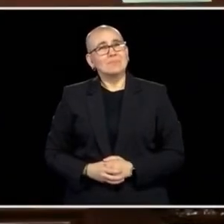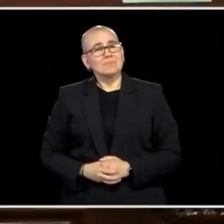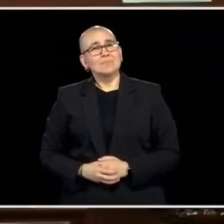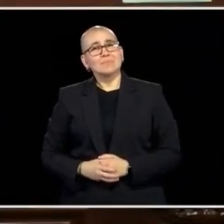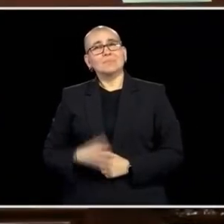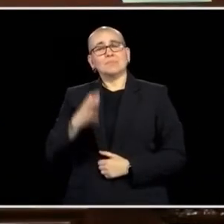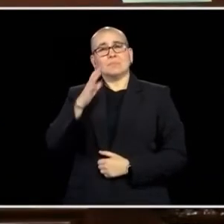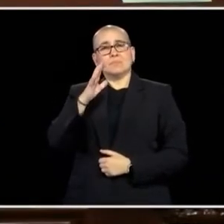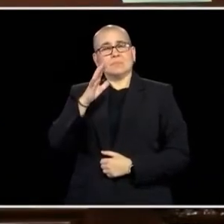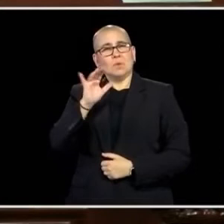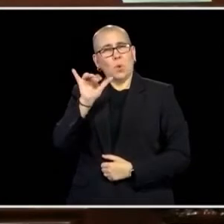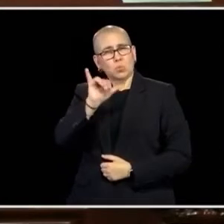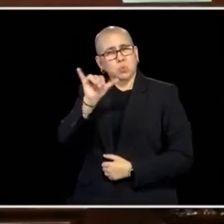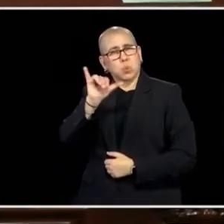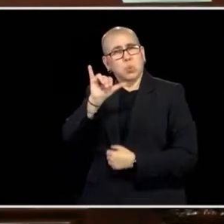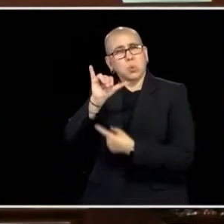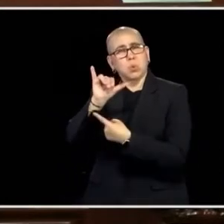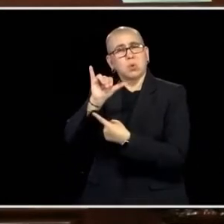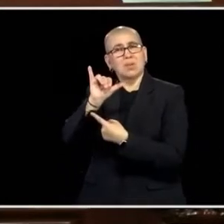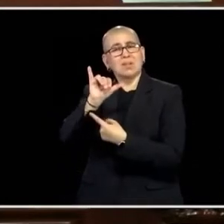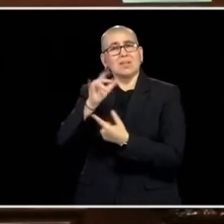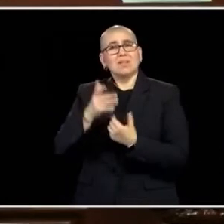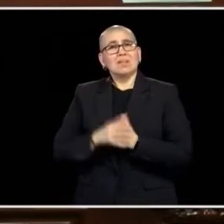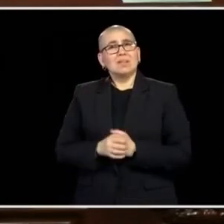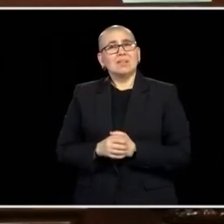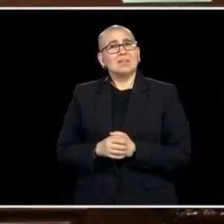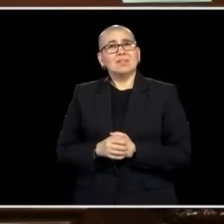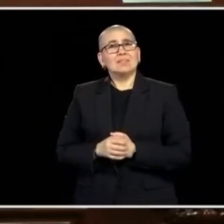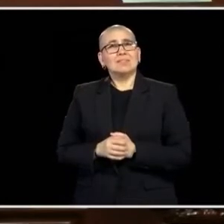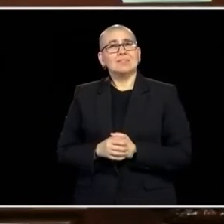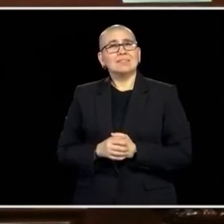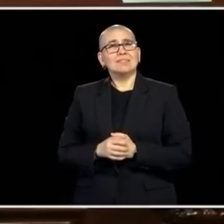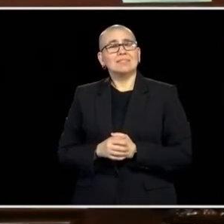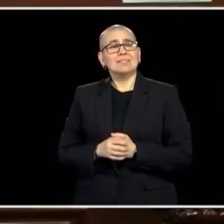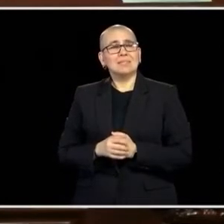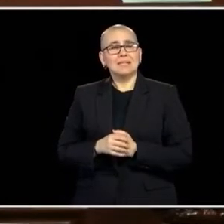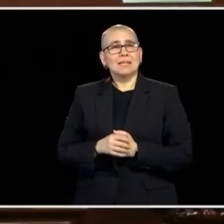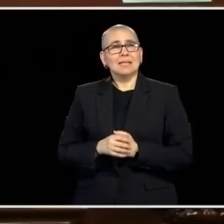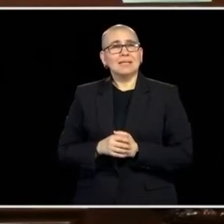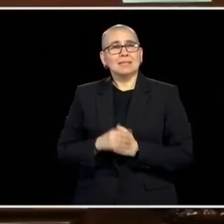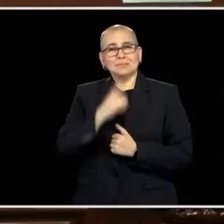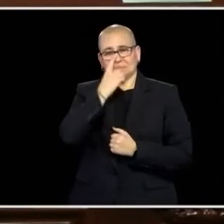I ALSO WANT TO ADD, THOUGH, THERE ARE A LOT OF -- AN AWFUL